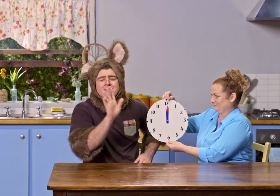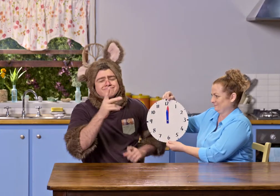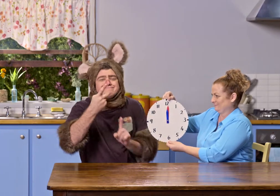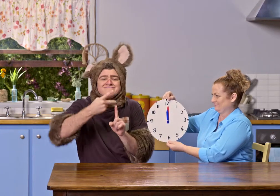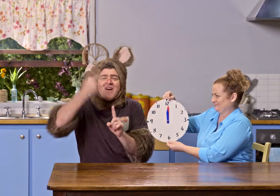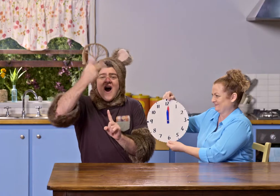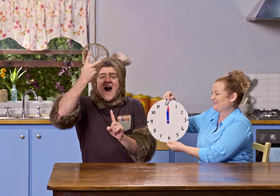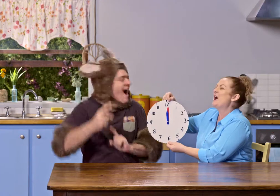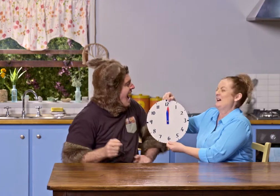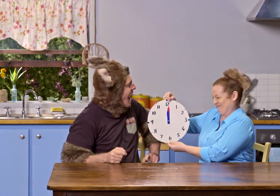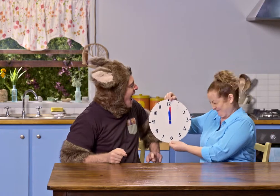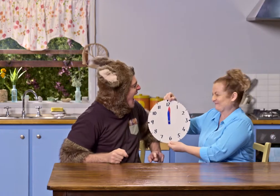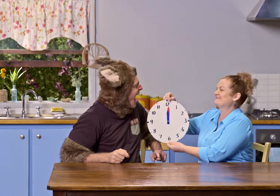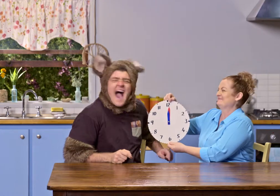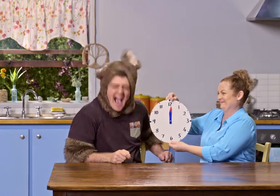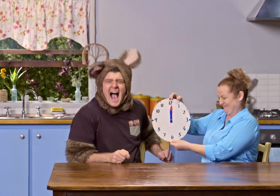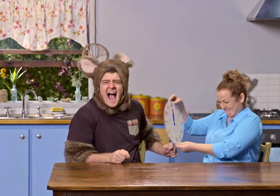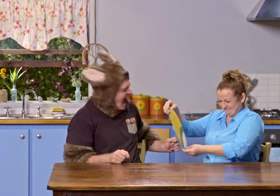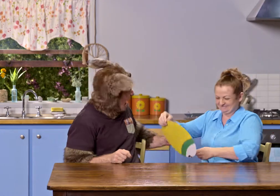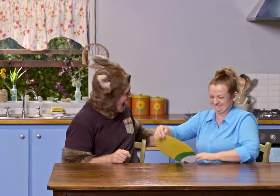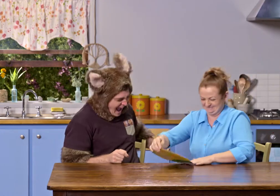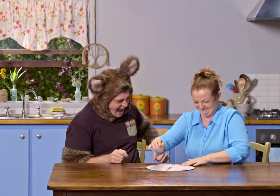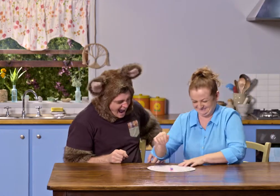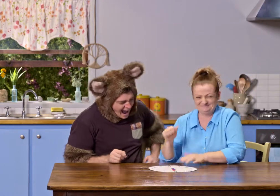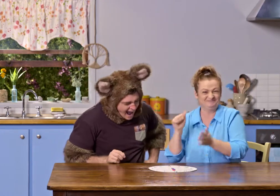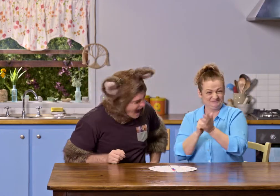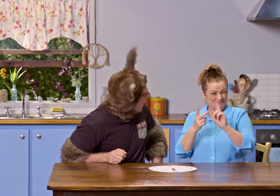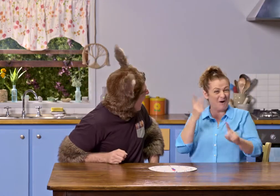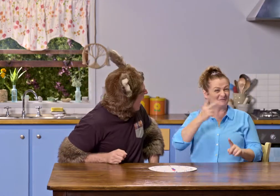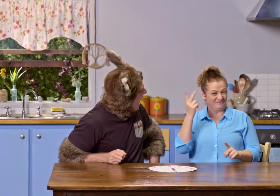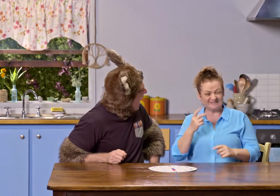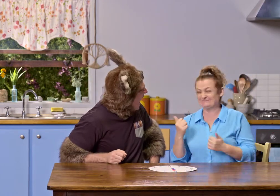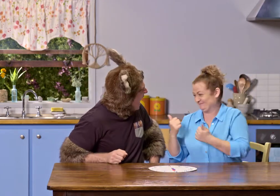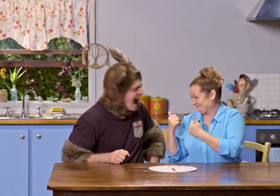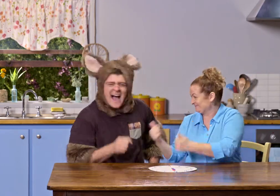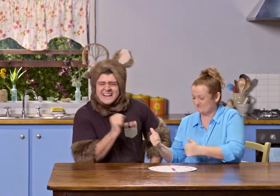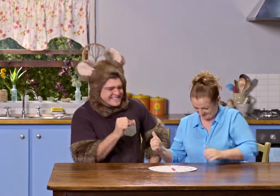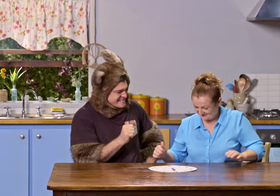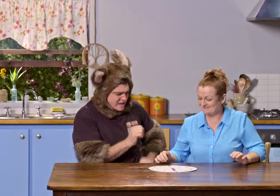Ah, it's 12 o'clock. Yes, you're right, it is 12 o'clock - good job.